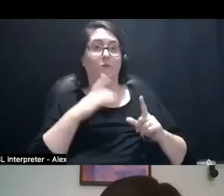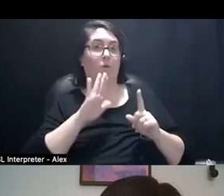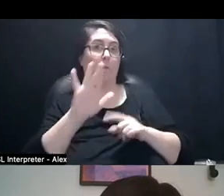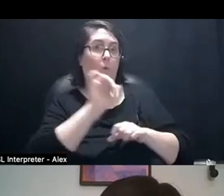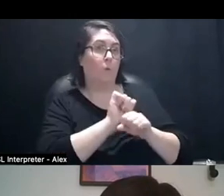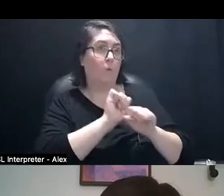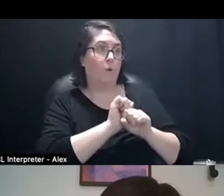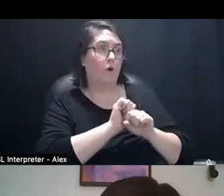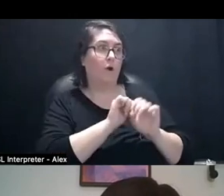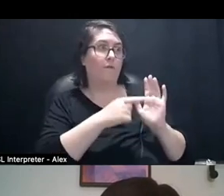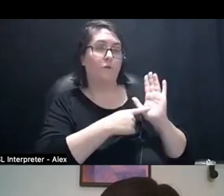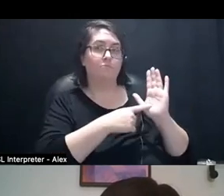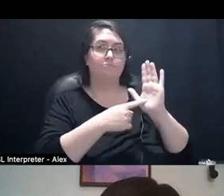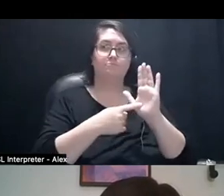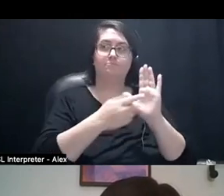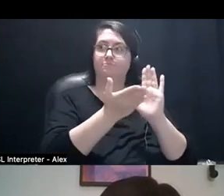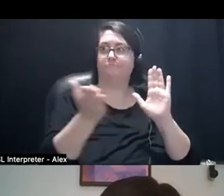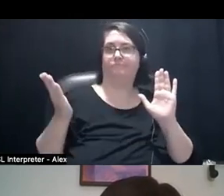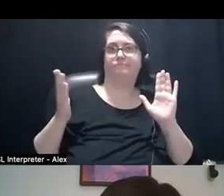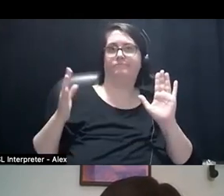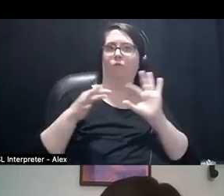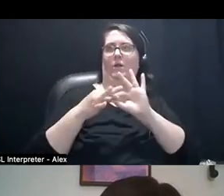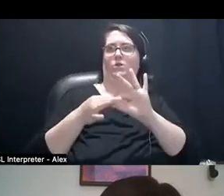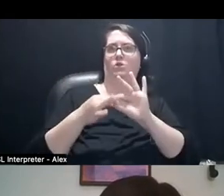in terms of your relations. And that kind of dynamic.